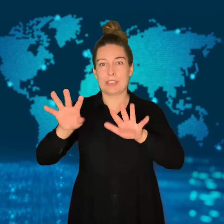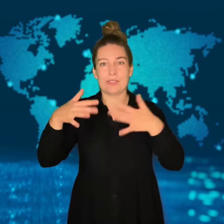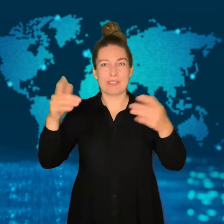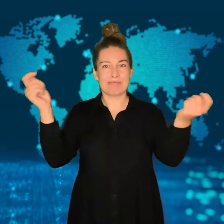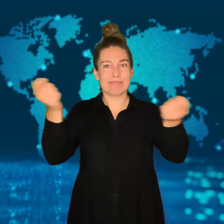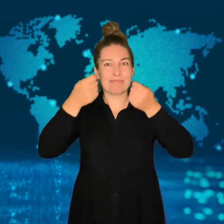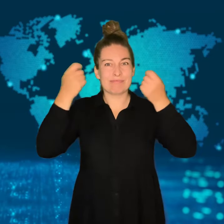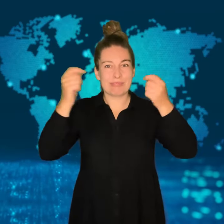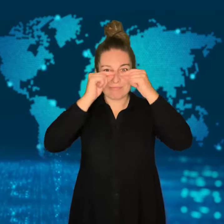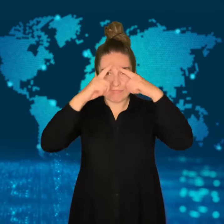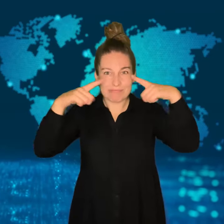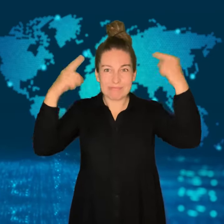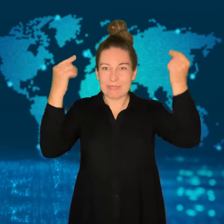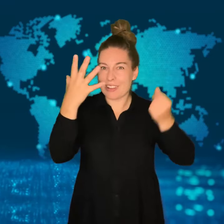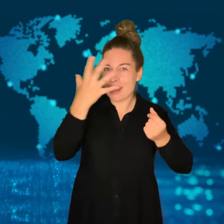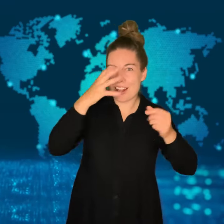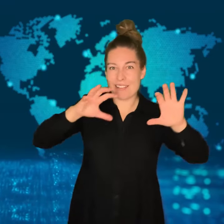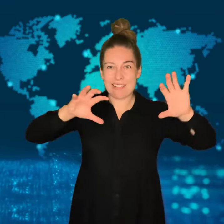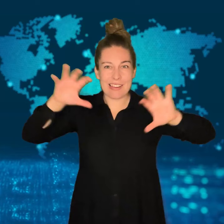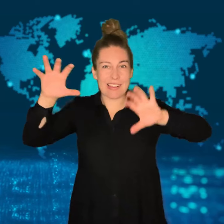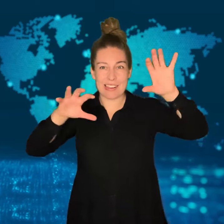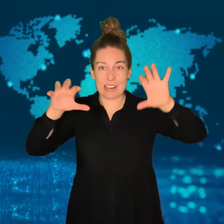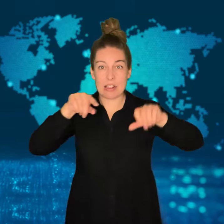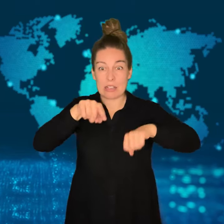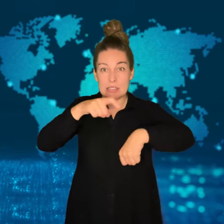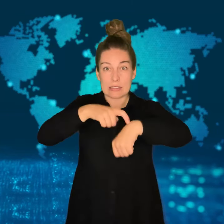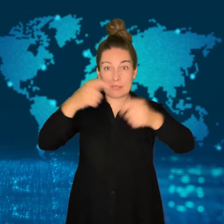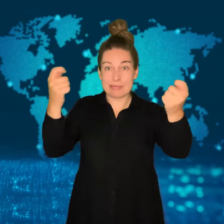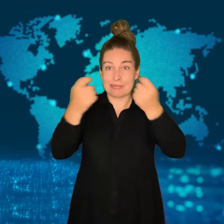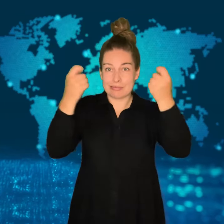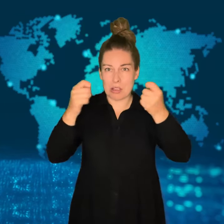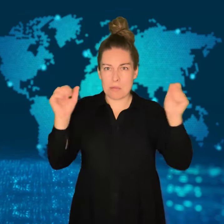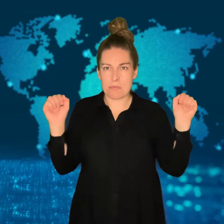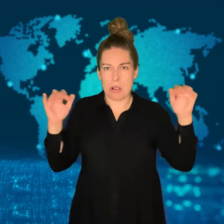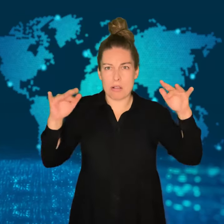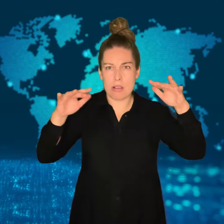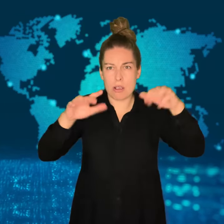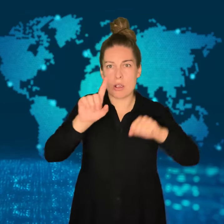they visit the city.